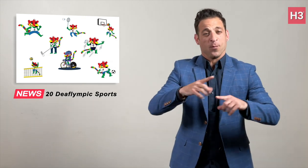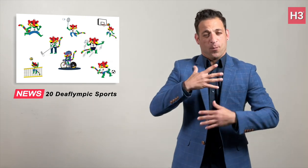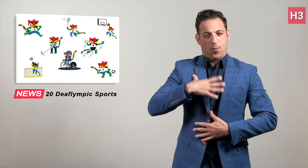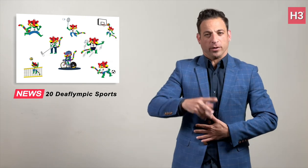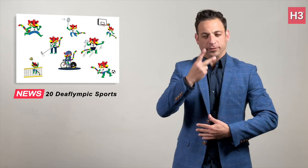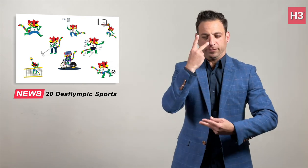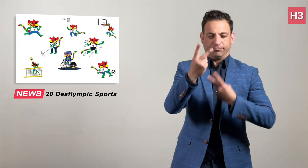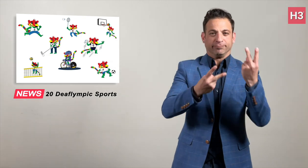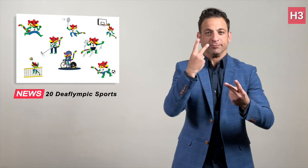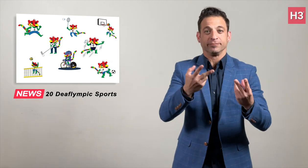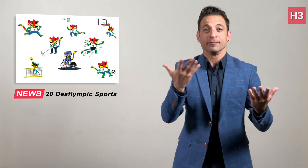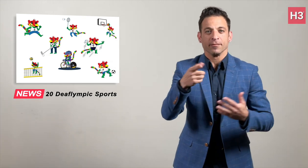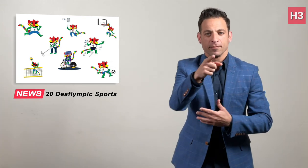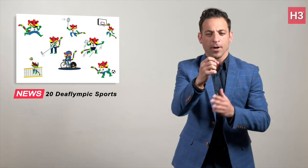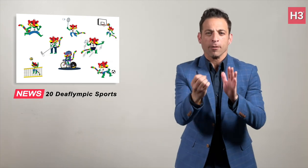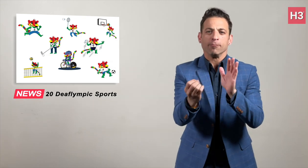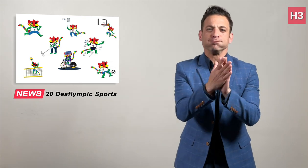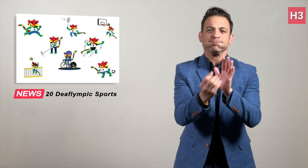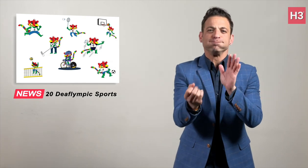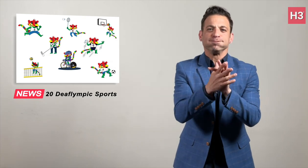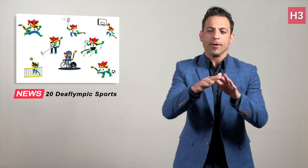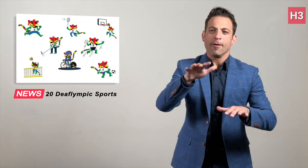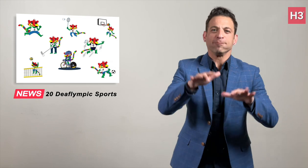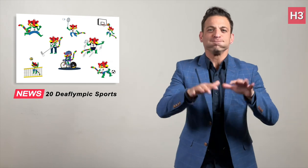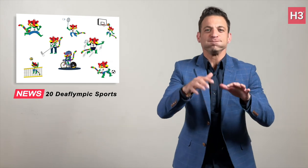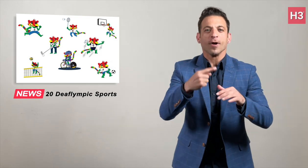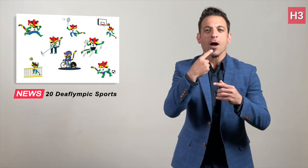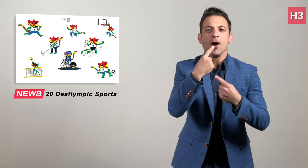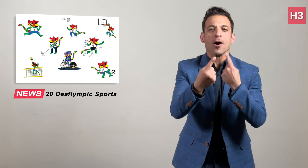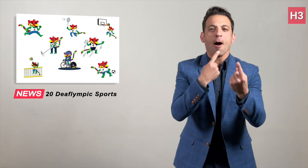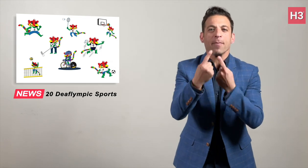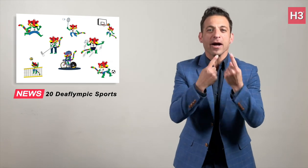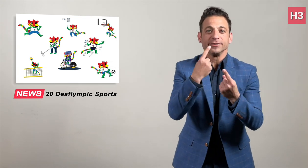and which sports do you prefer to watch?